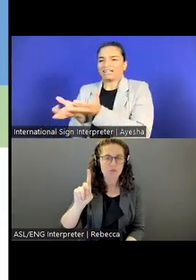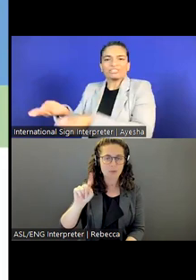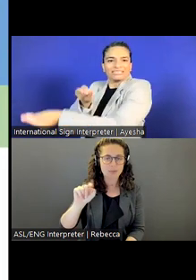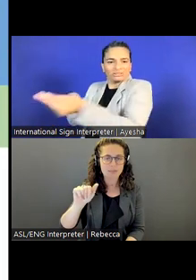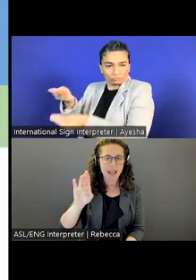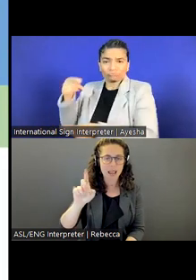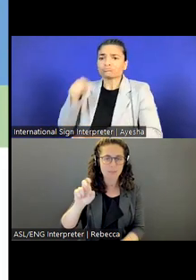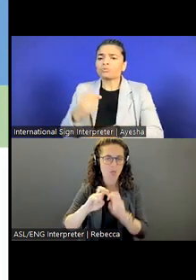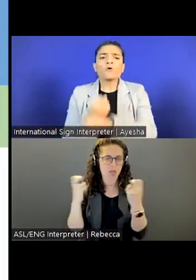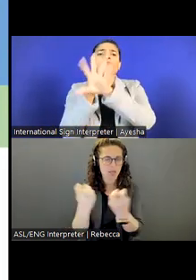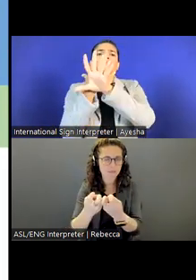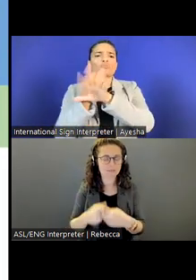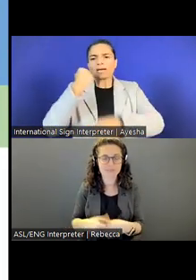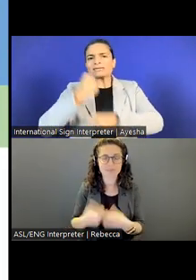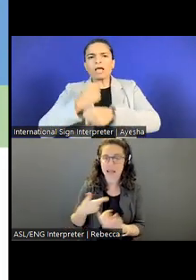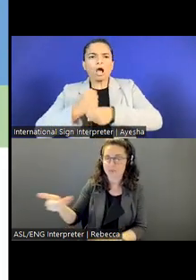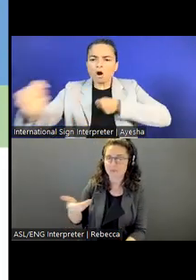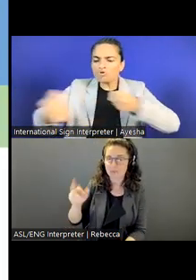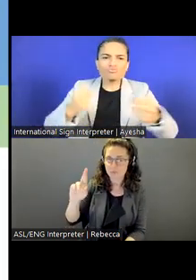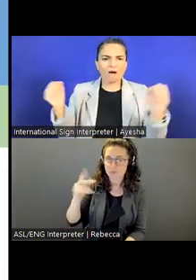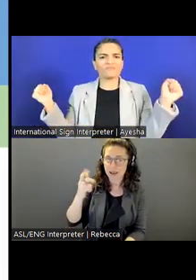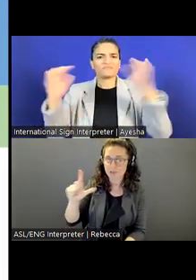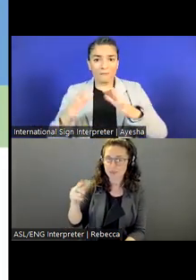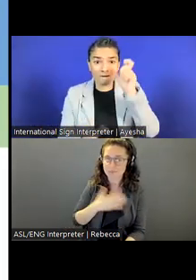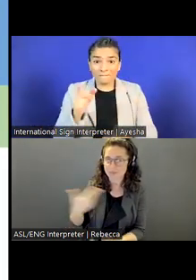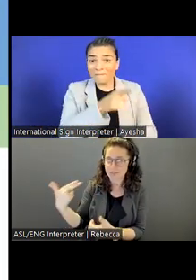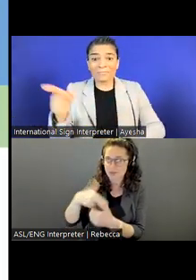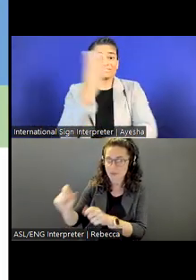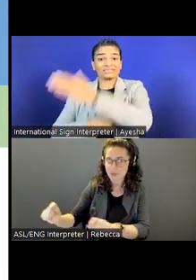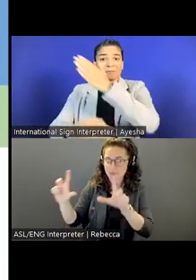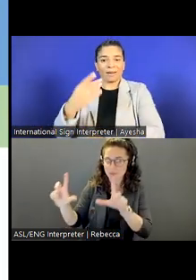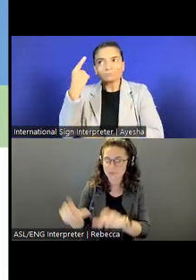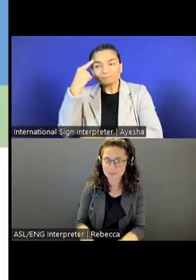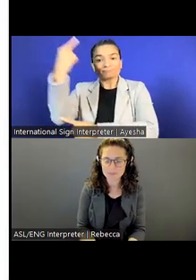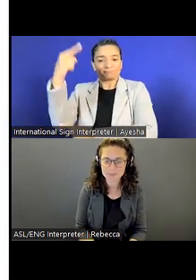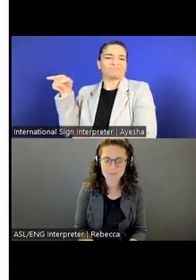I'd like to invite Rachel to join. Rachel Dorman: Hi, everyone.